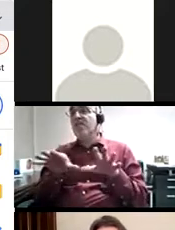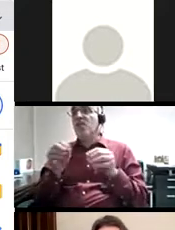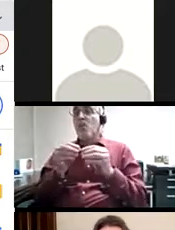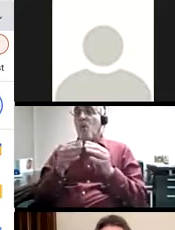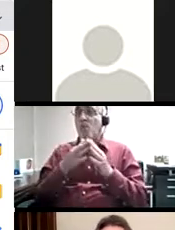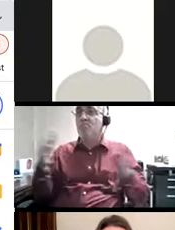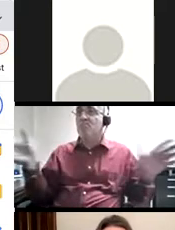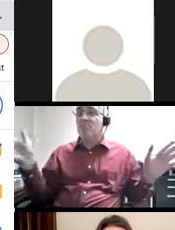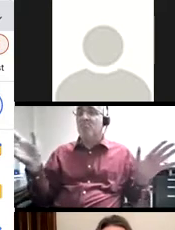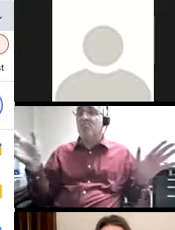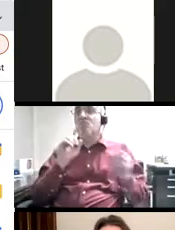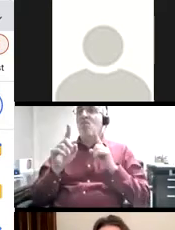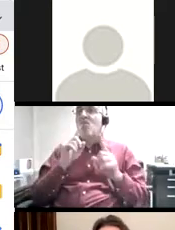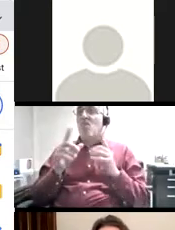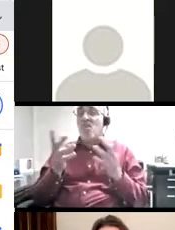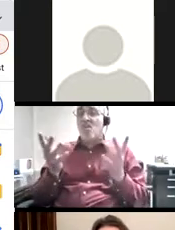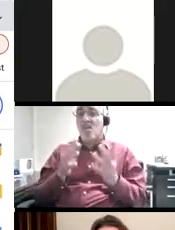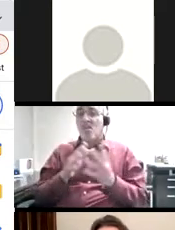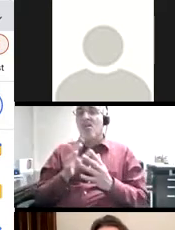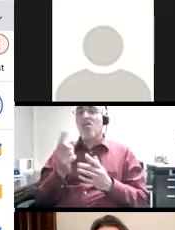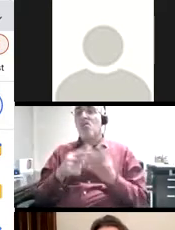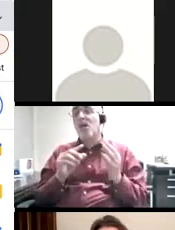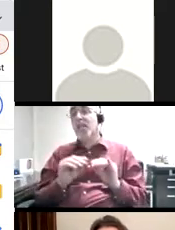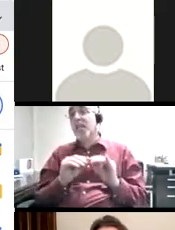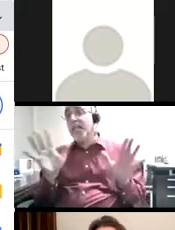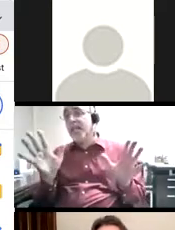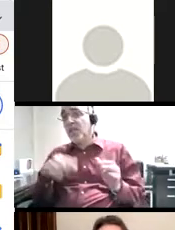This inspired a wider discussion about the content. What was clear to the viewer